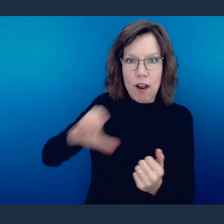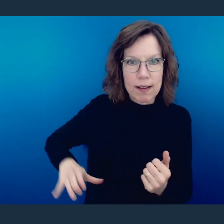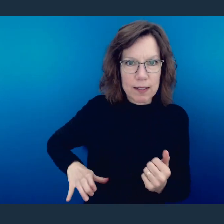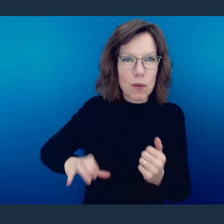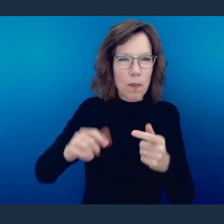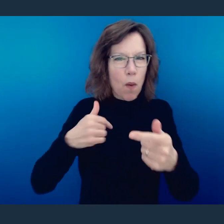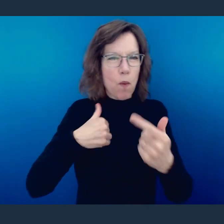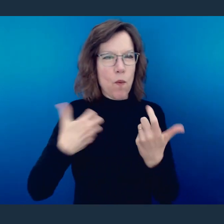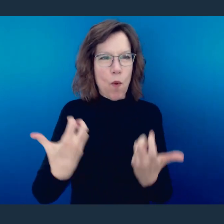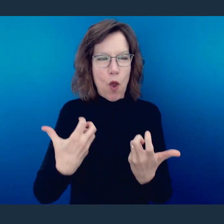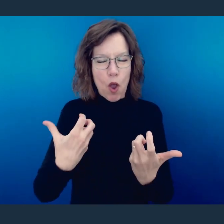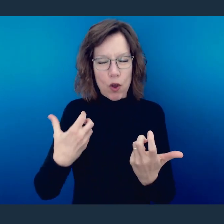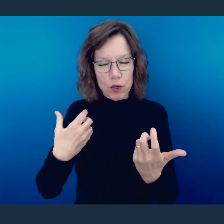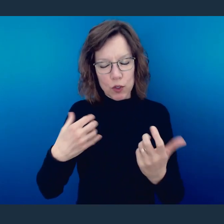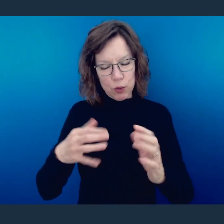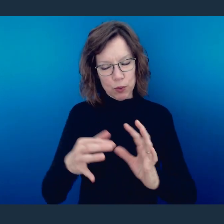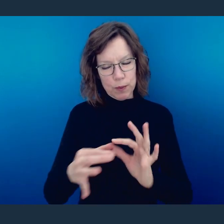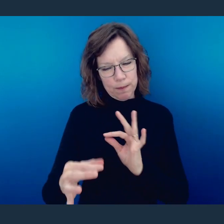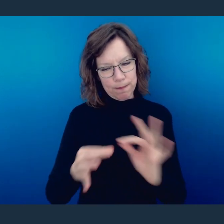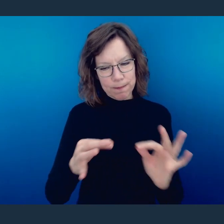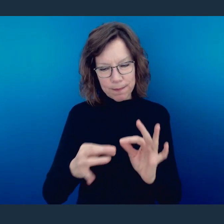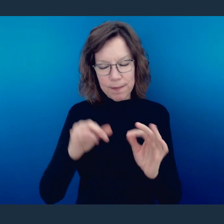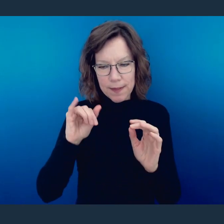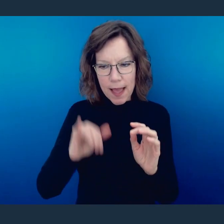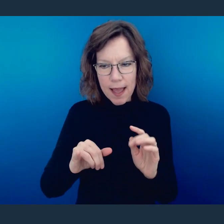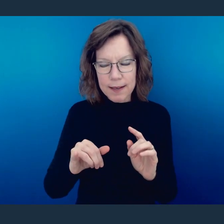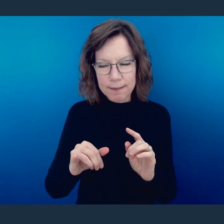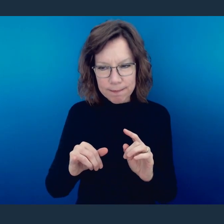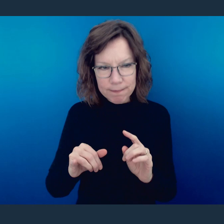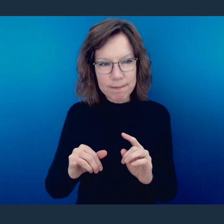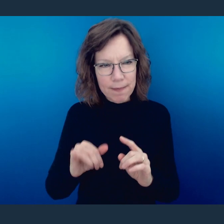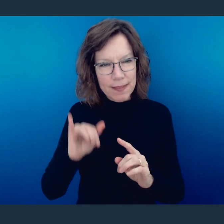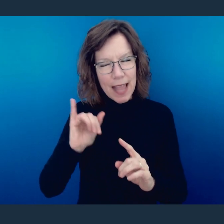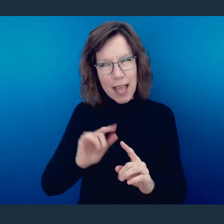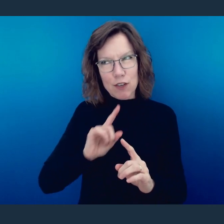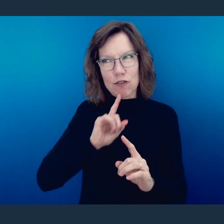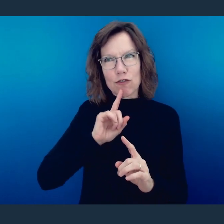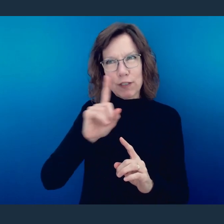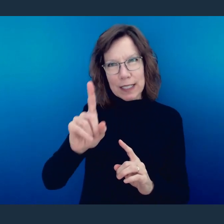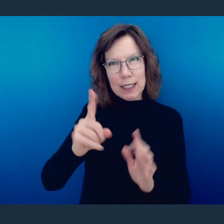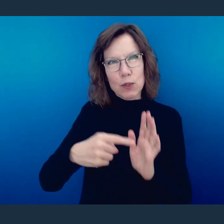goes here, and this is where I want to take us, because I believe that it embodies the